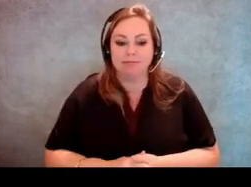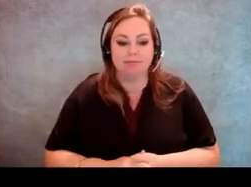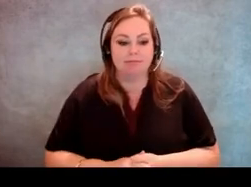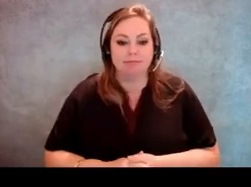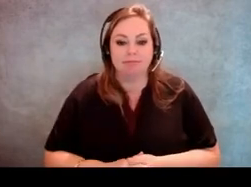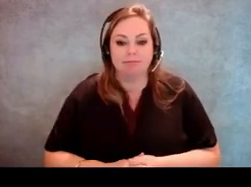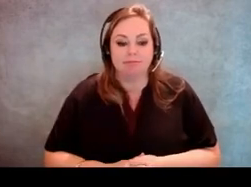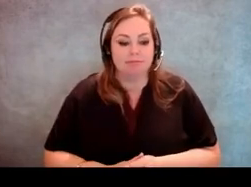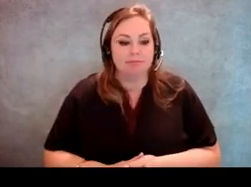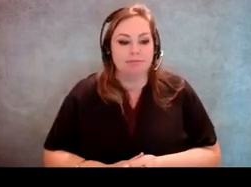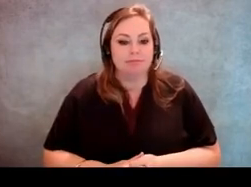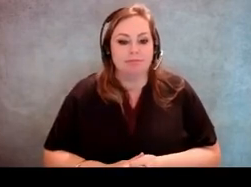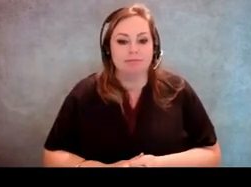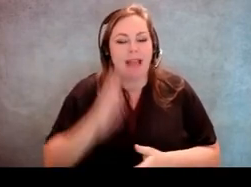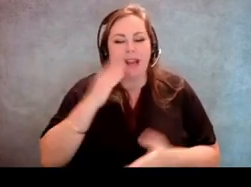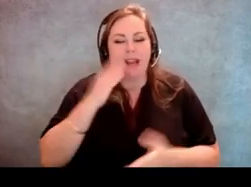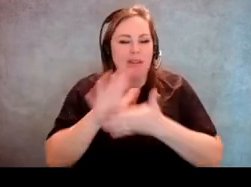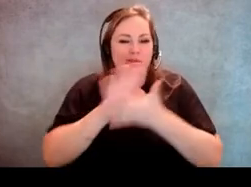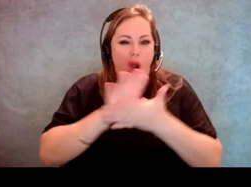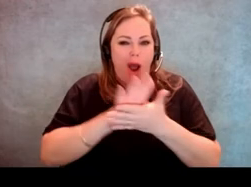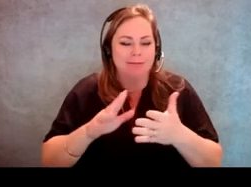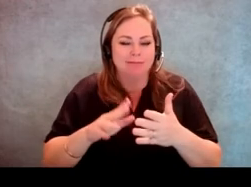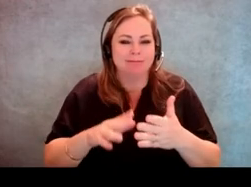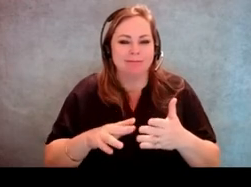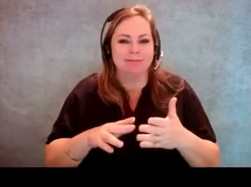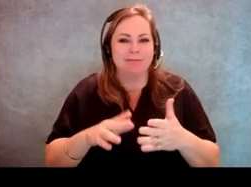So broad and complex, yet so simple.